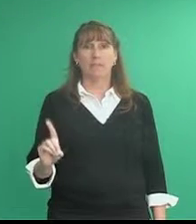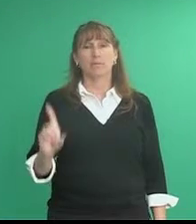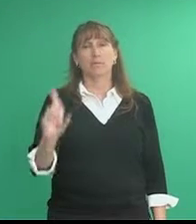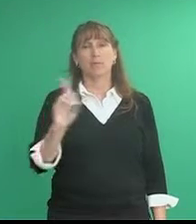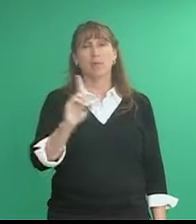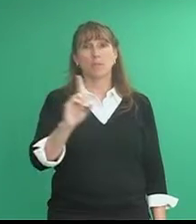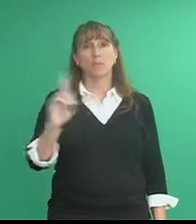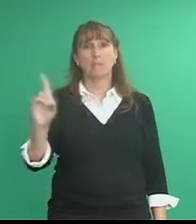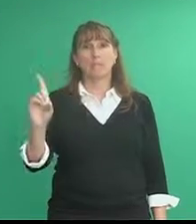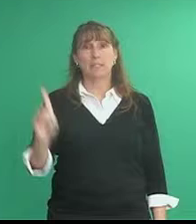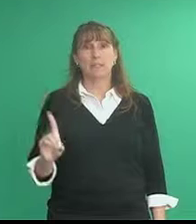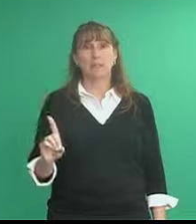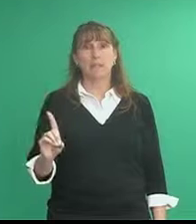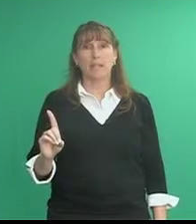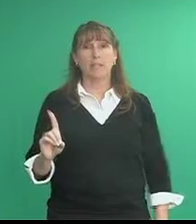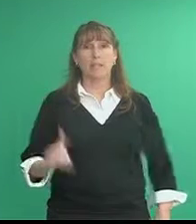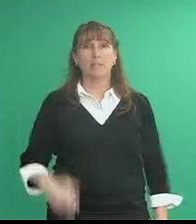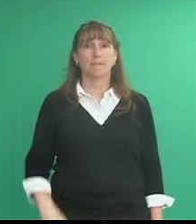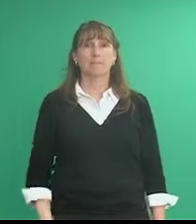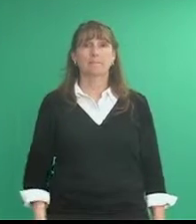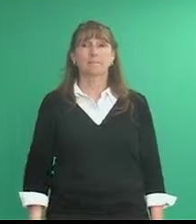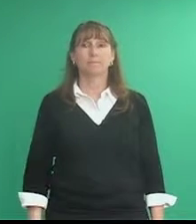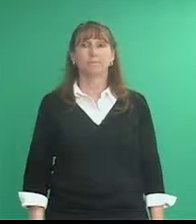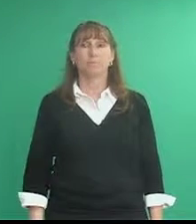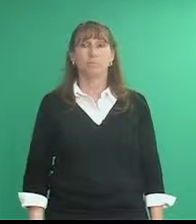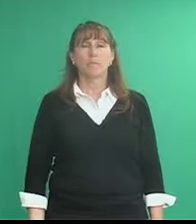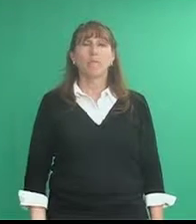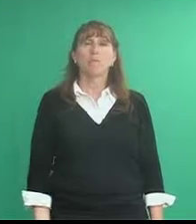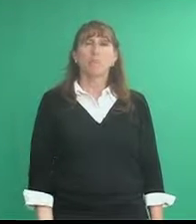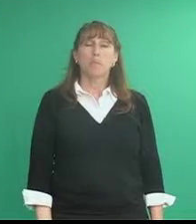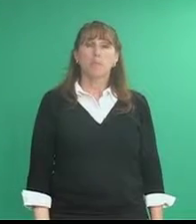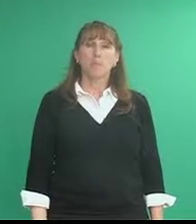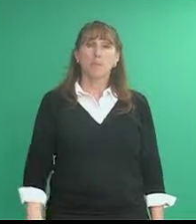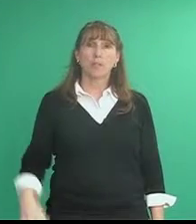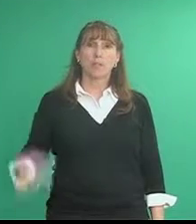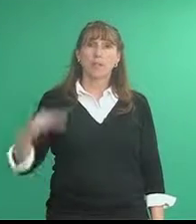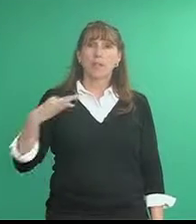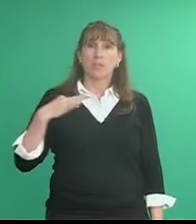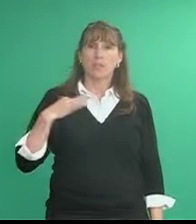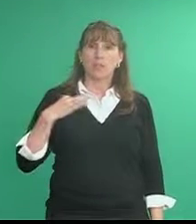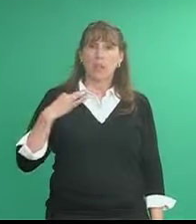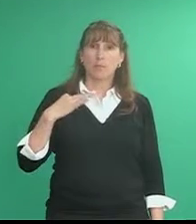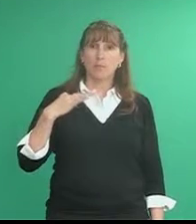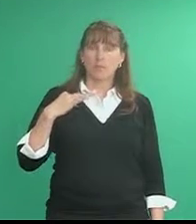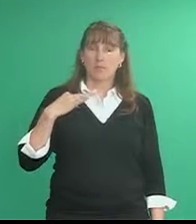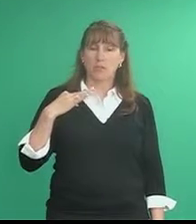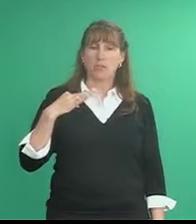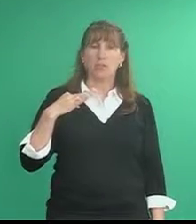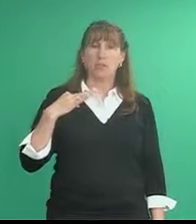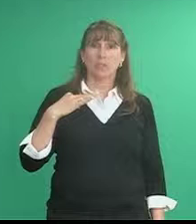you notice many cities are like this Pittsburgh just grab your shirt